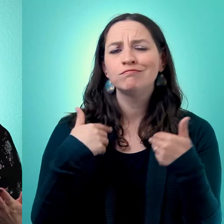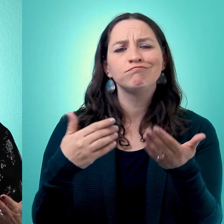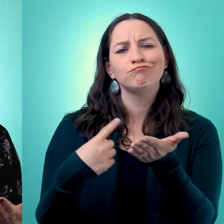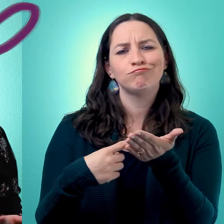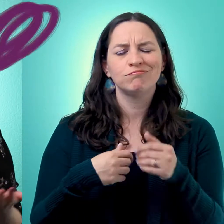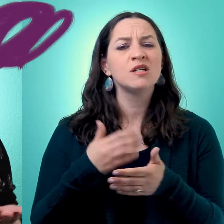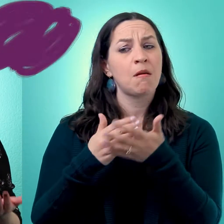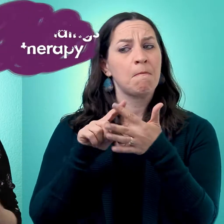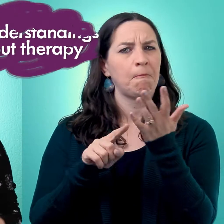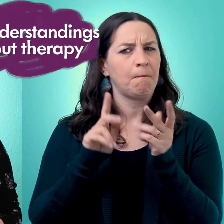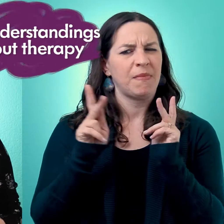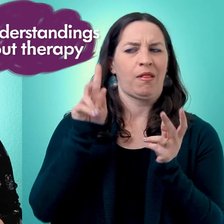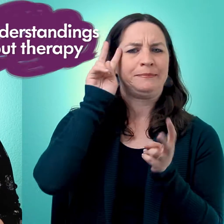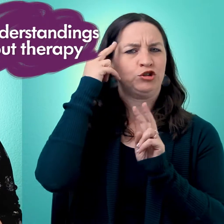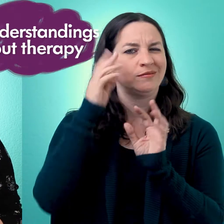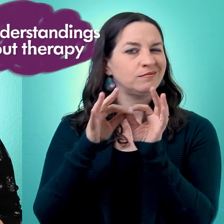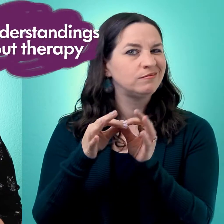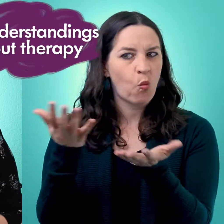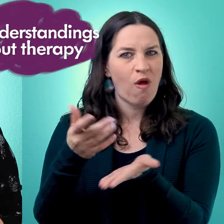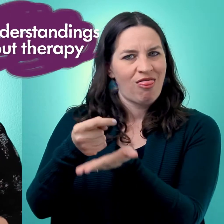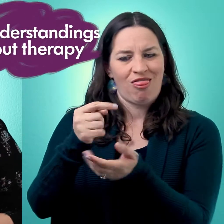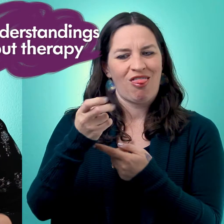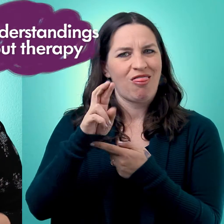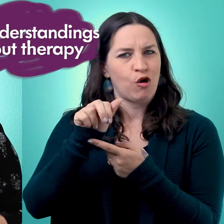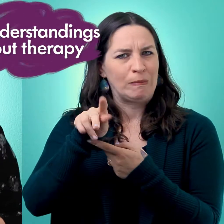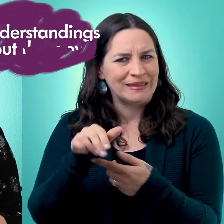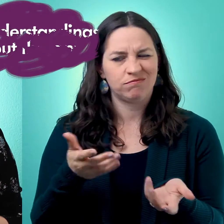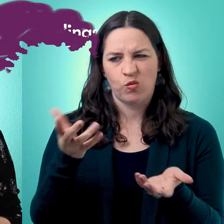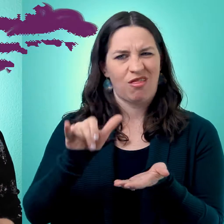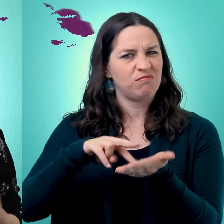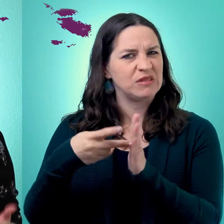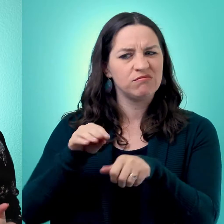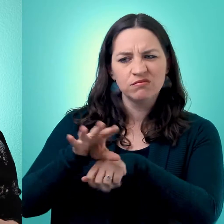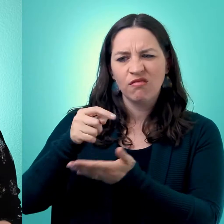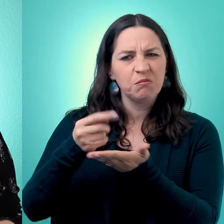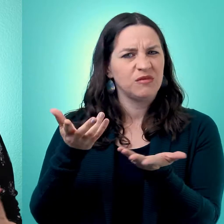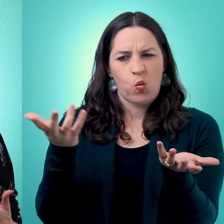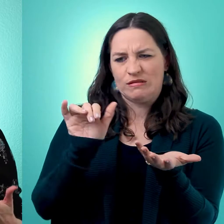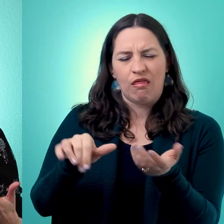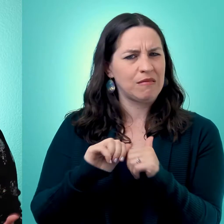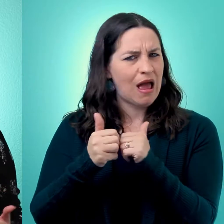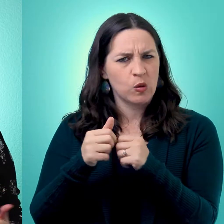I want to first talk about some of the misunderstandings about therapy. A lot of people don't know what therapy is or how therapy works.